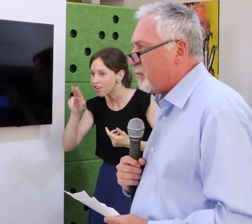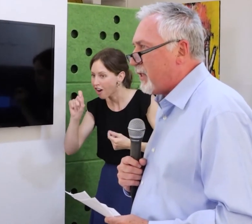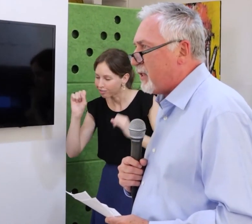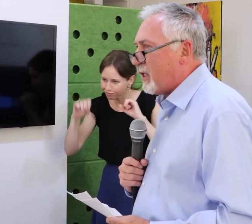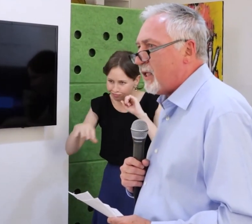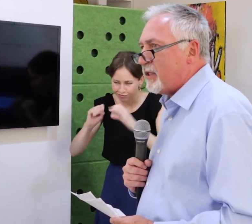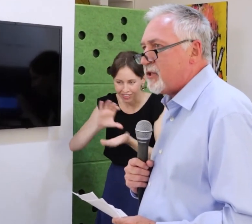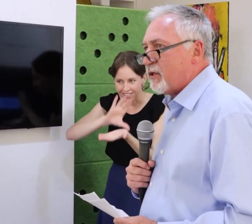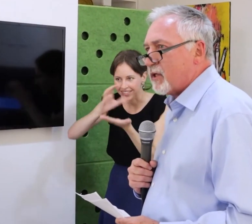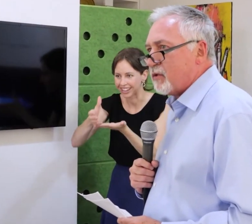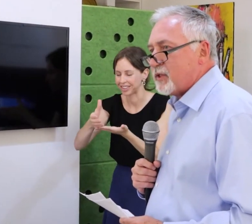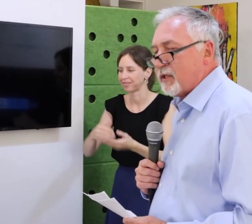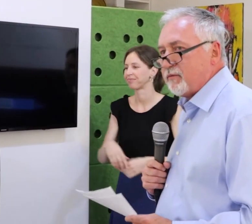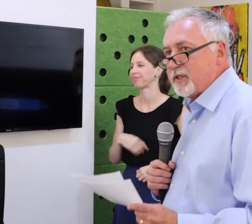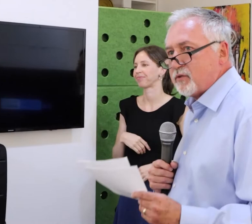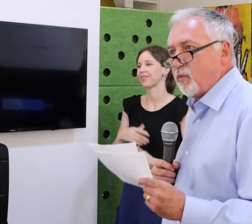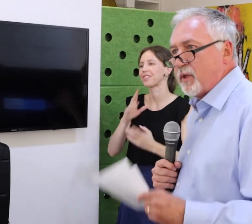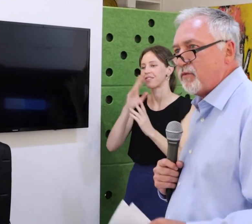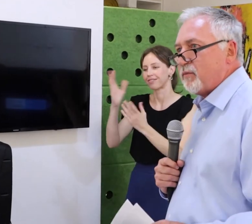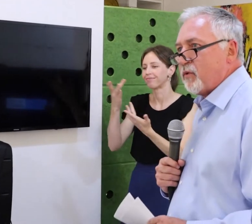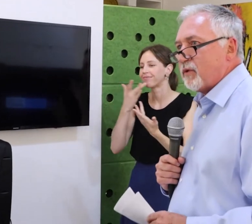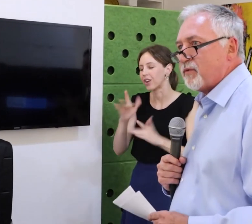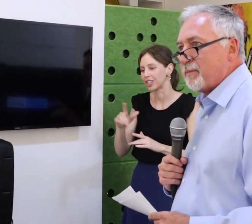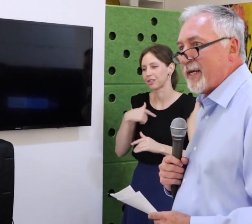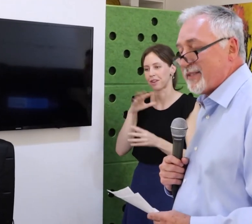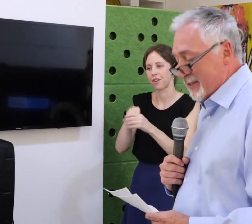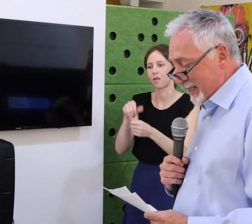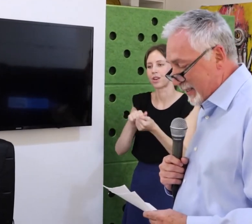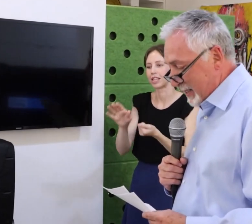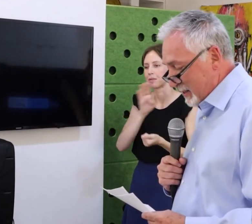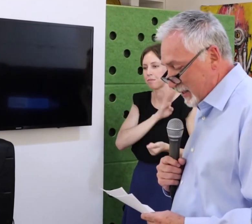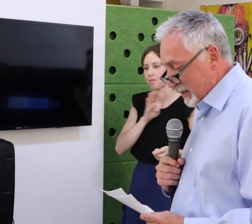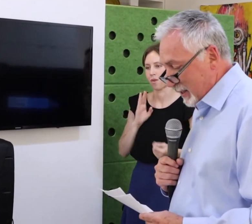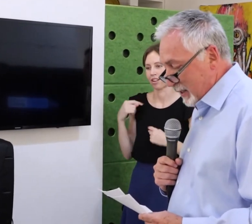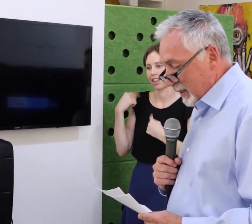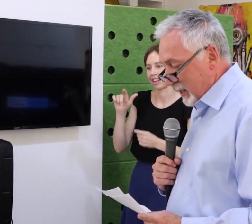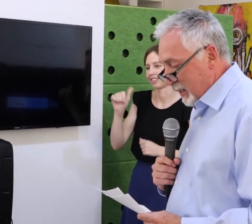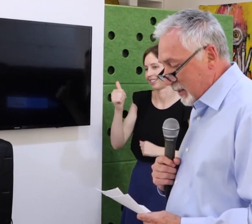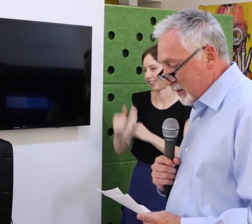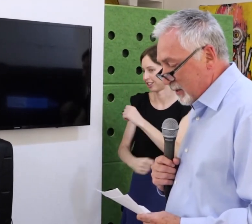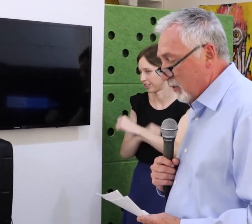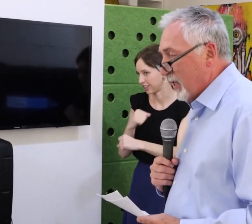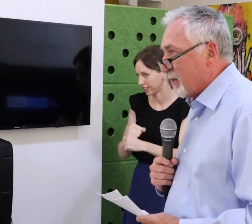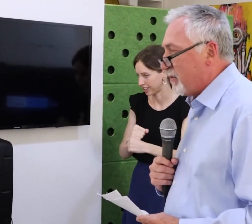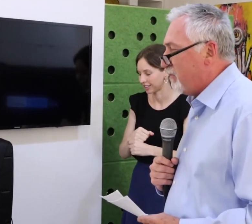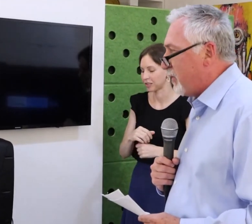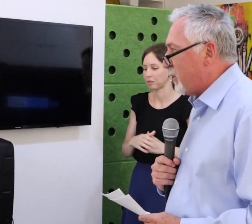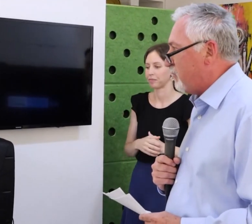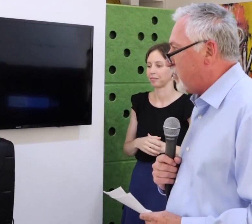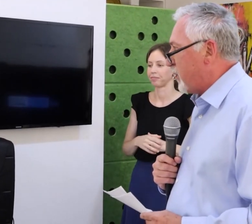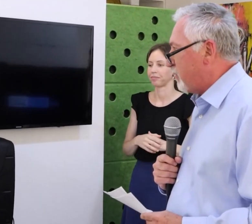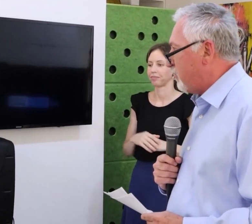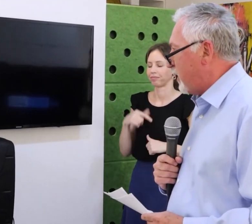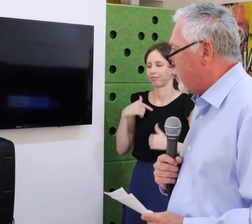so many amazing people doing such powerful and amazing work. Let’s have another round of applause.